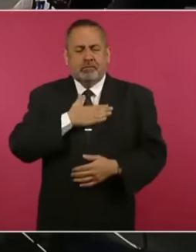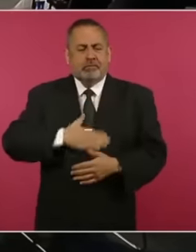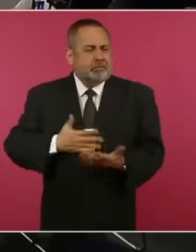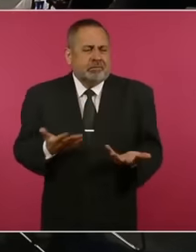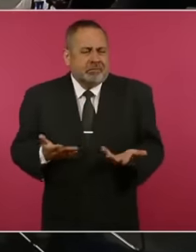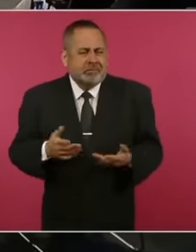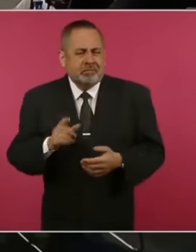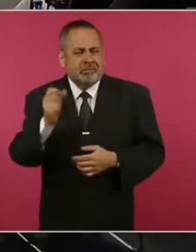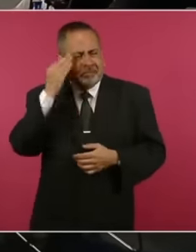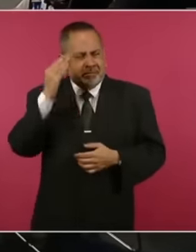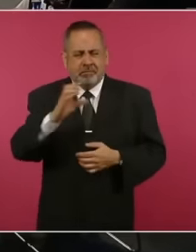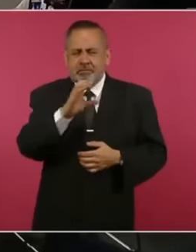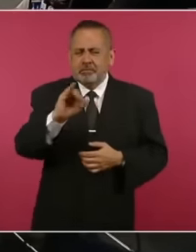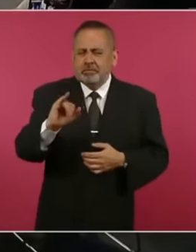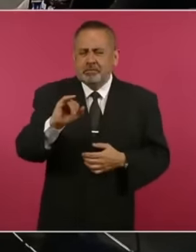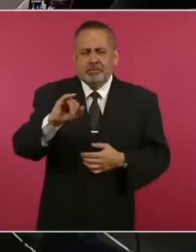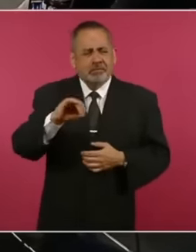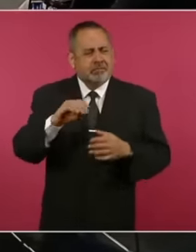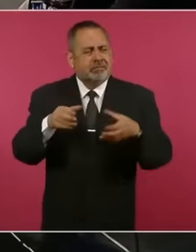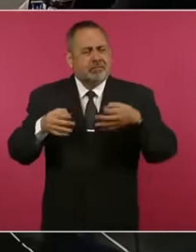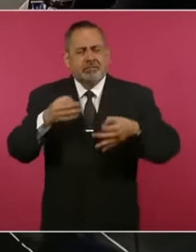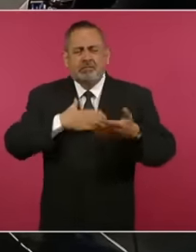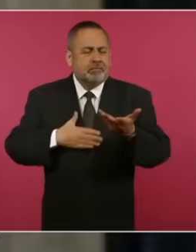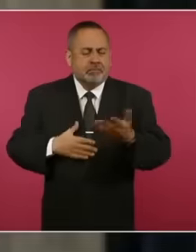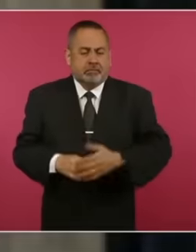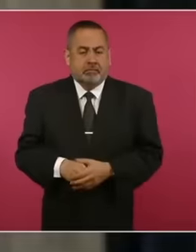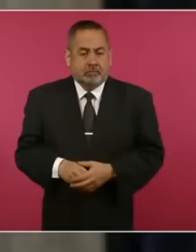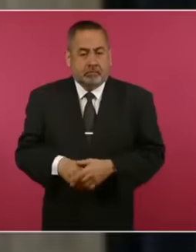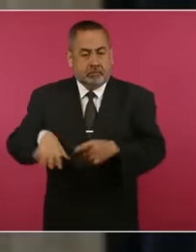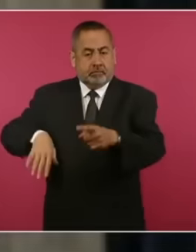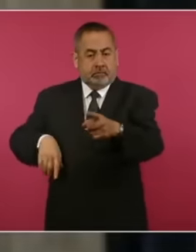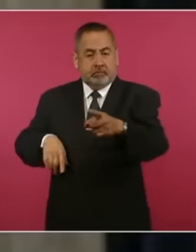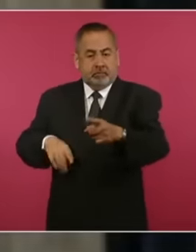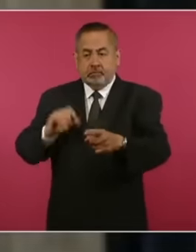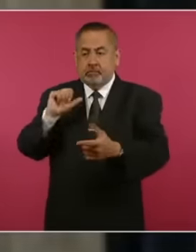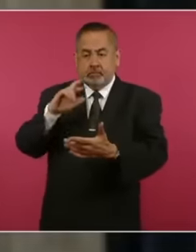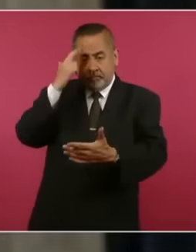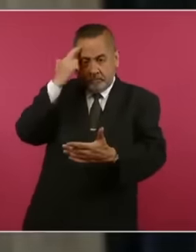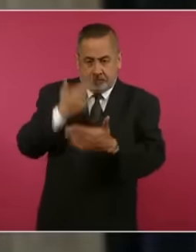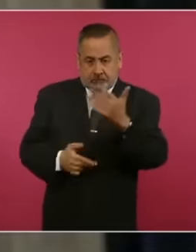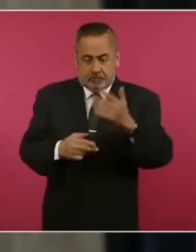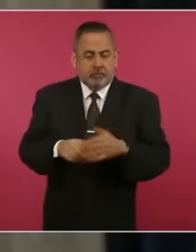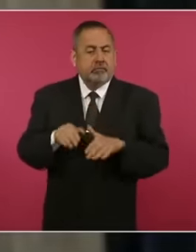this complaint there is no mention of any violation of the right of asylum any issue related to